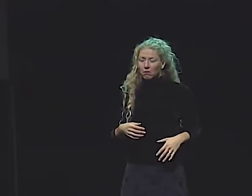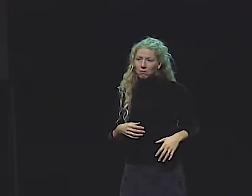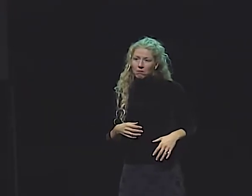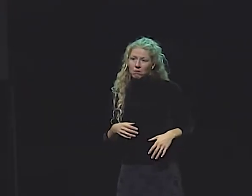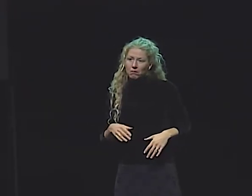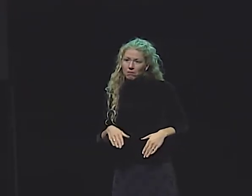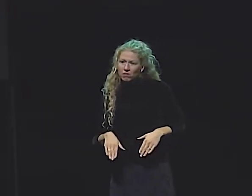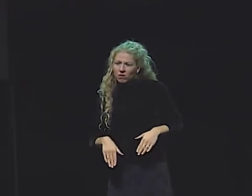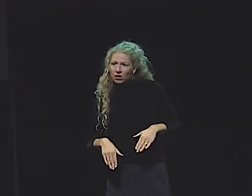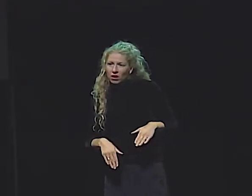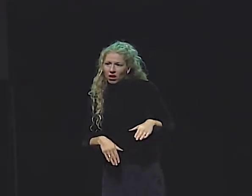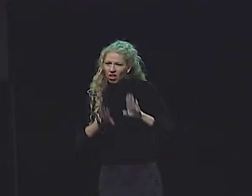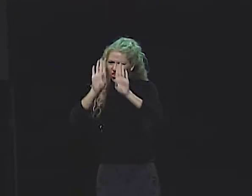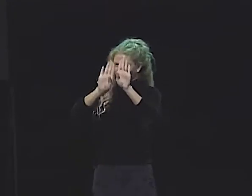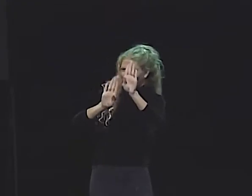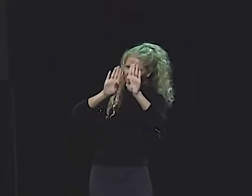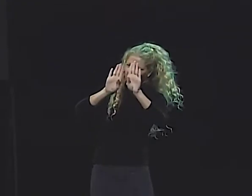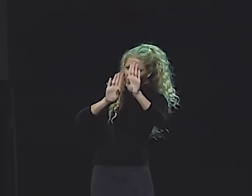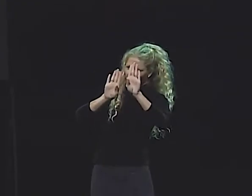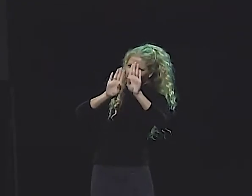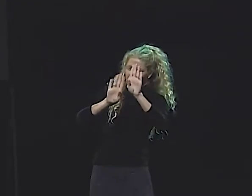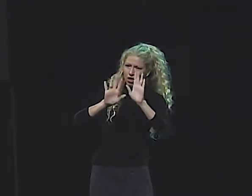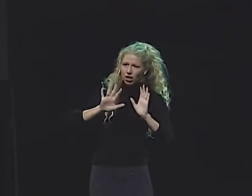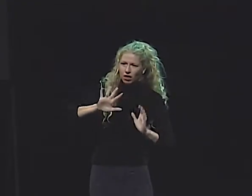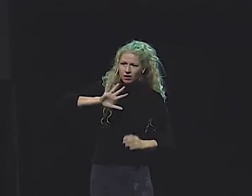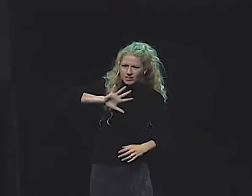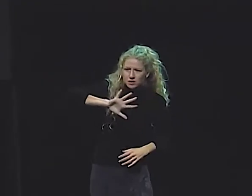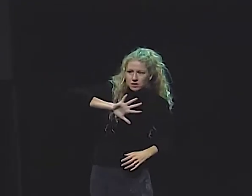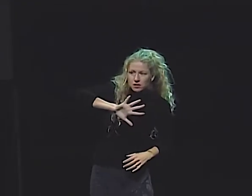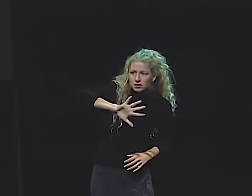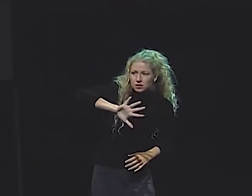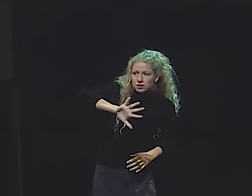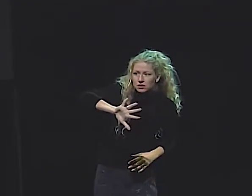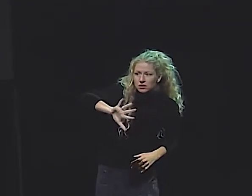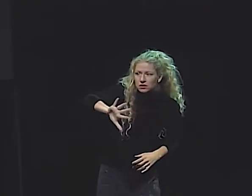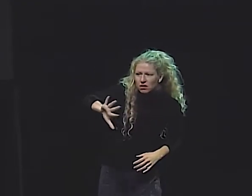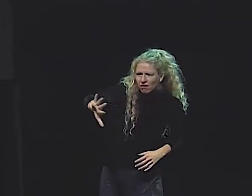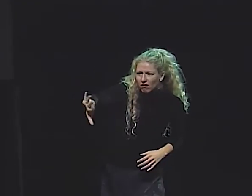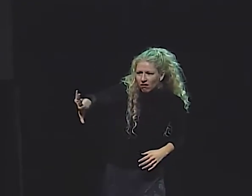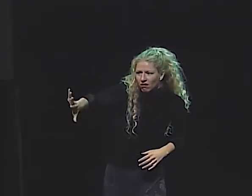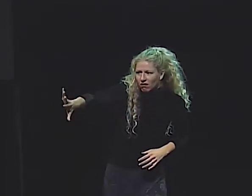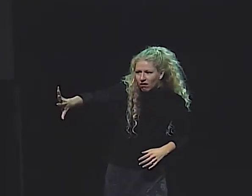AND THEN THROWN TO THE GROUND, WHERE IT LAY ATILT.